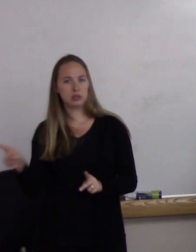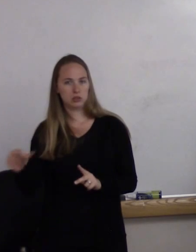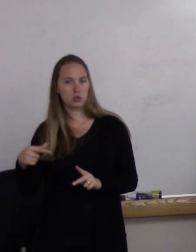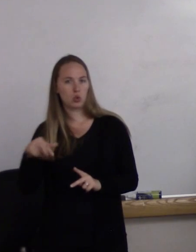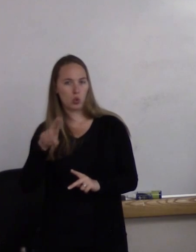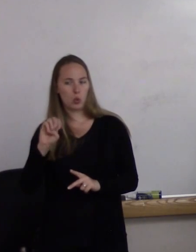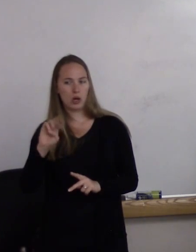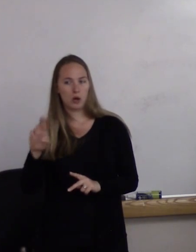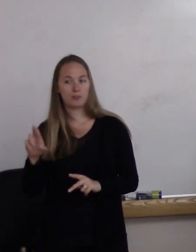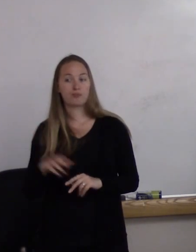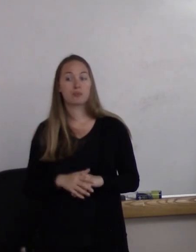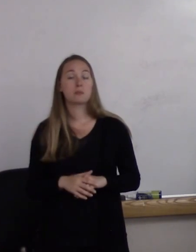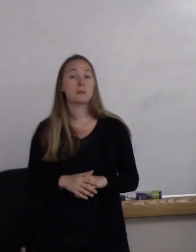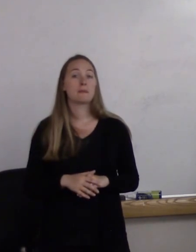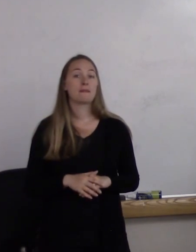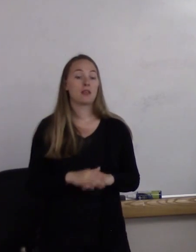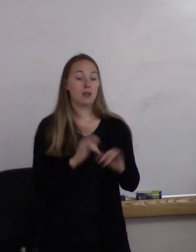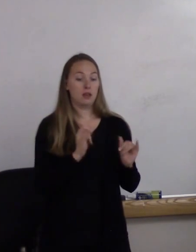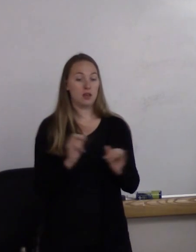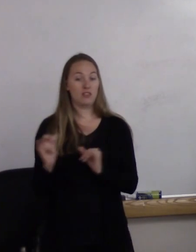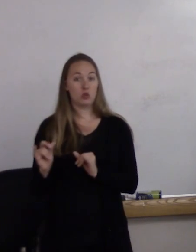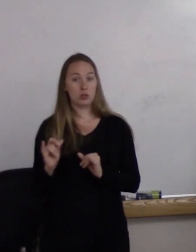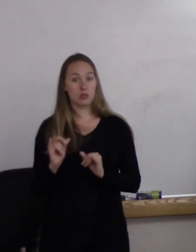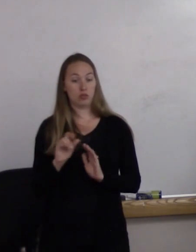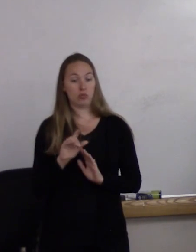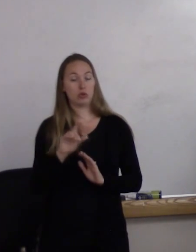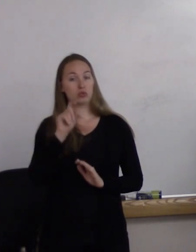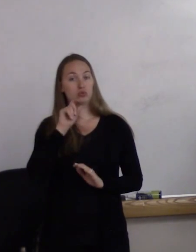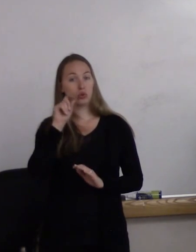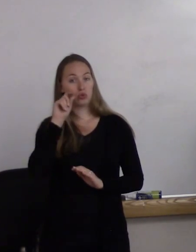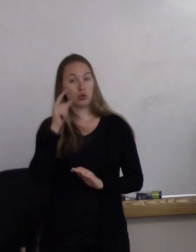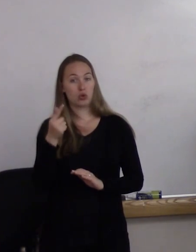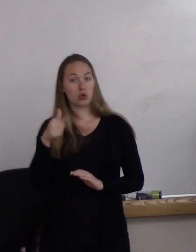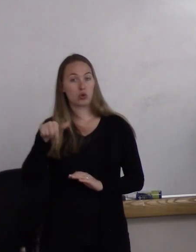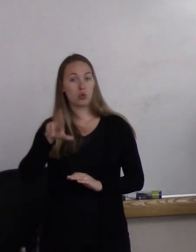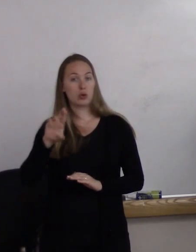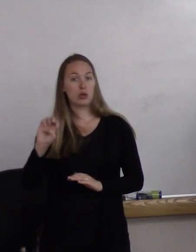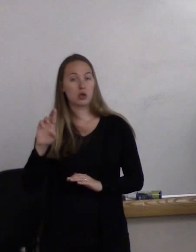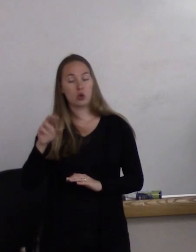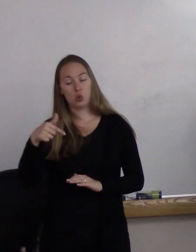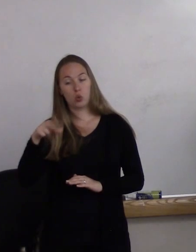Individuals who are genderqueer may choose to not use the traditional pronouns